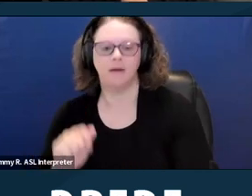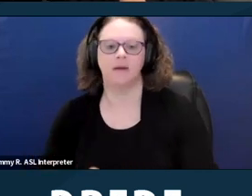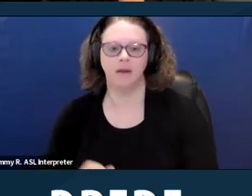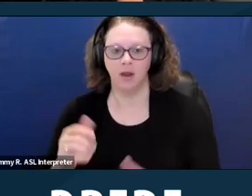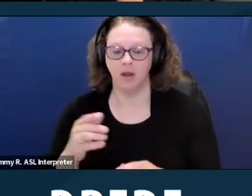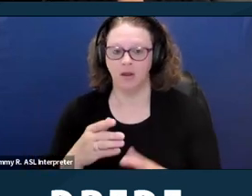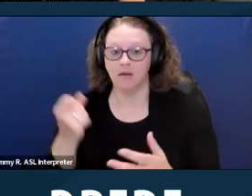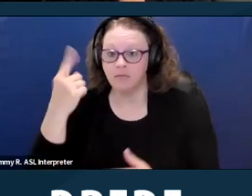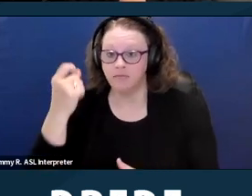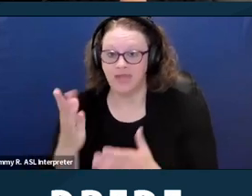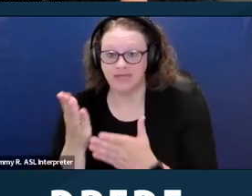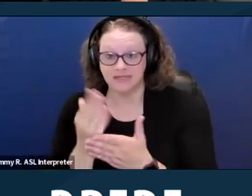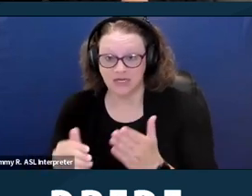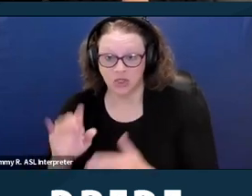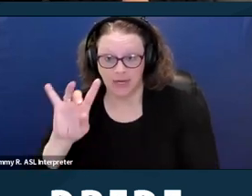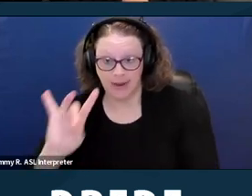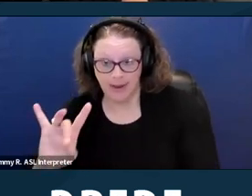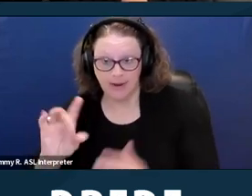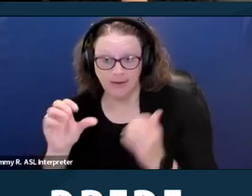utilizing Section Eight assistance in California.